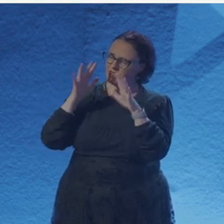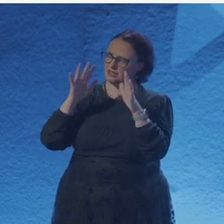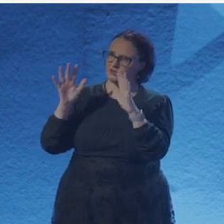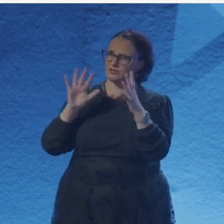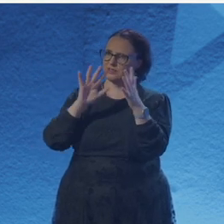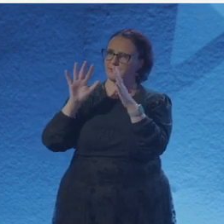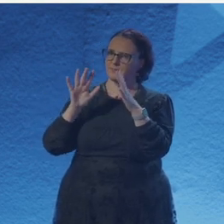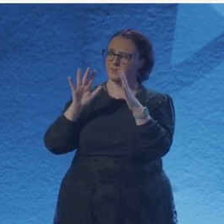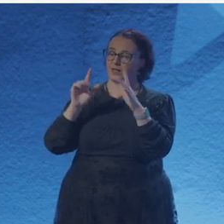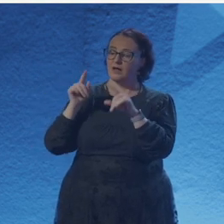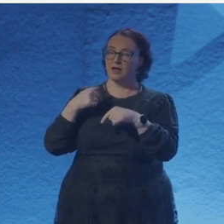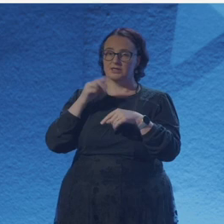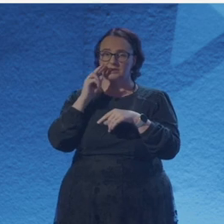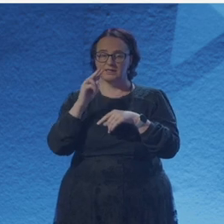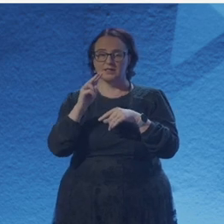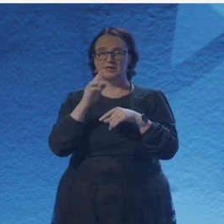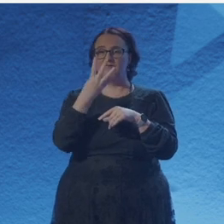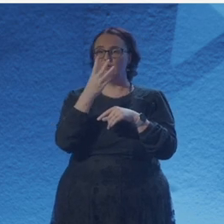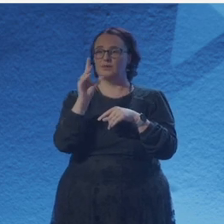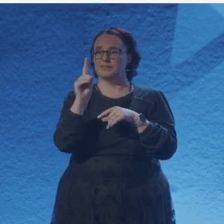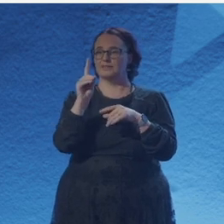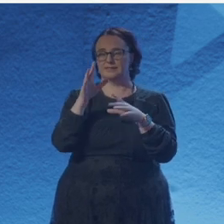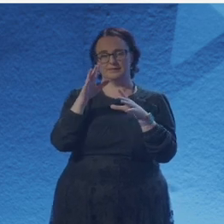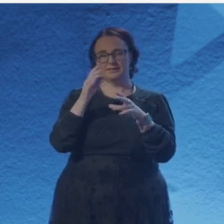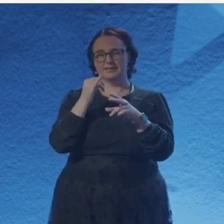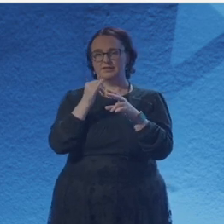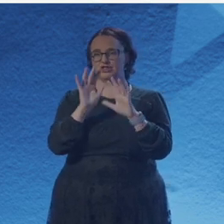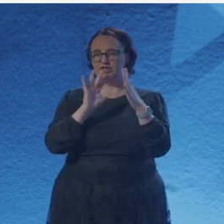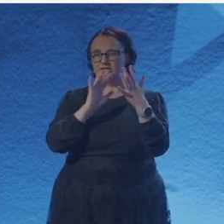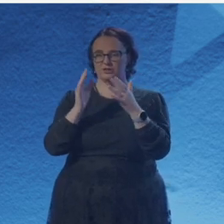as candles turn my room into flickering flat images,